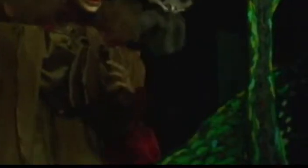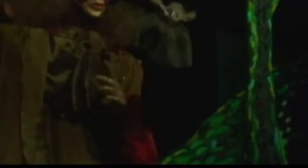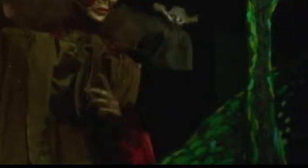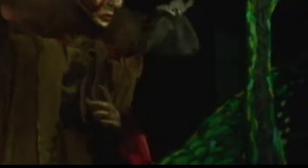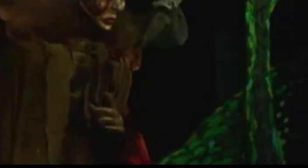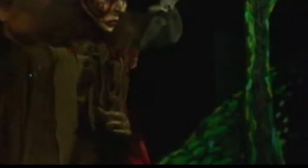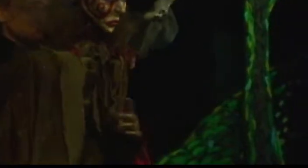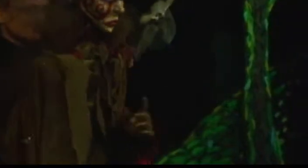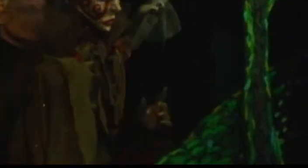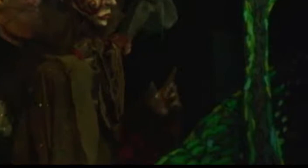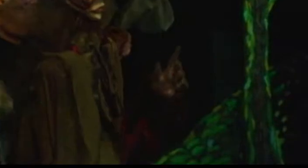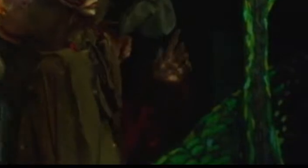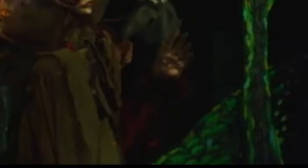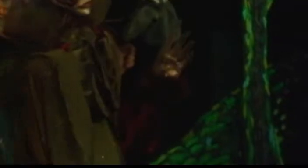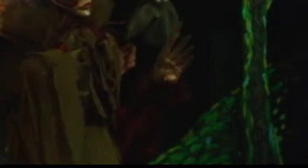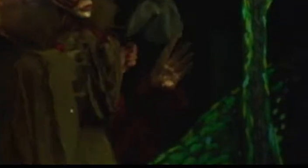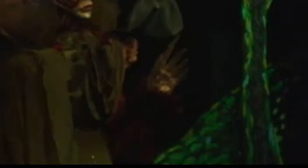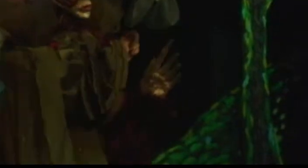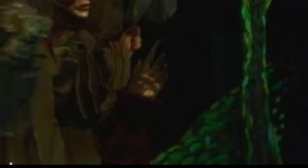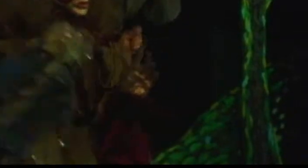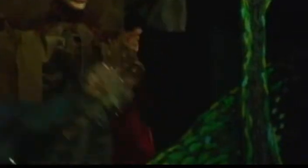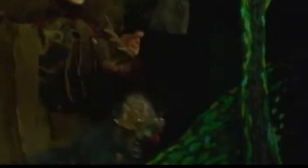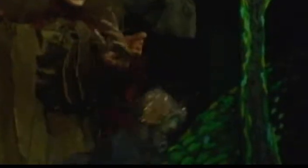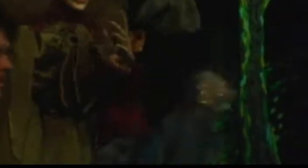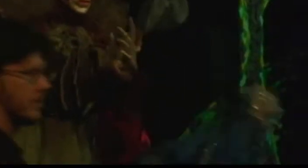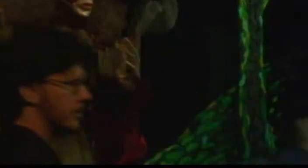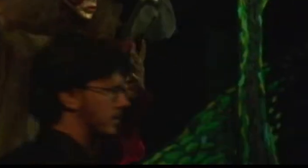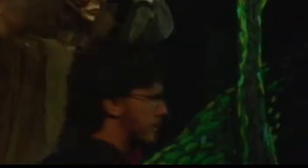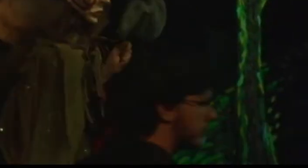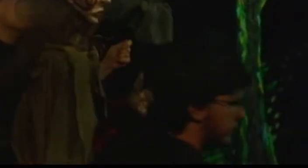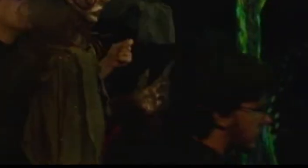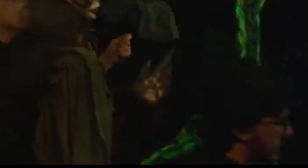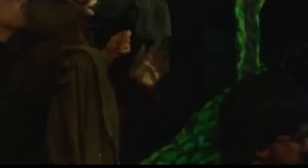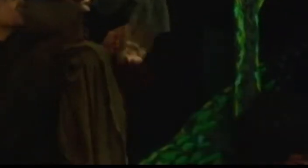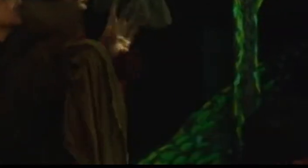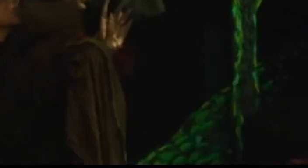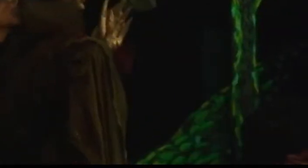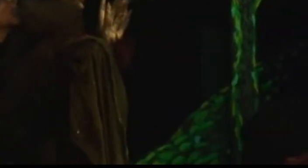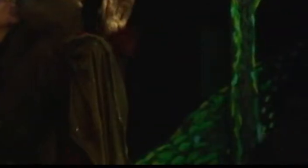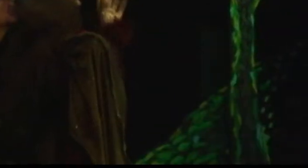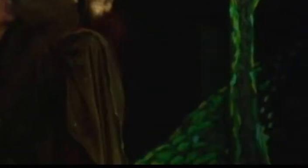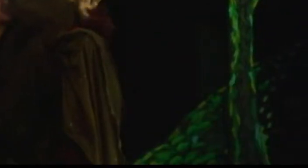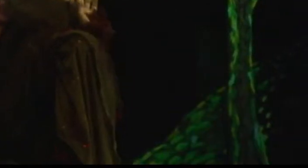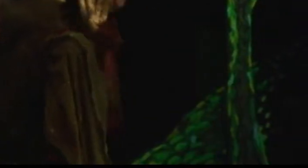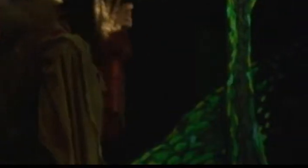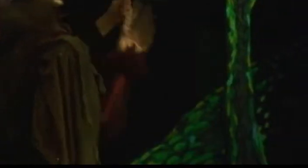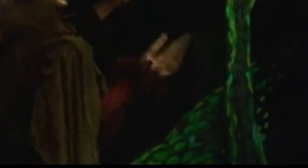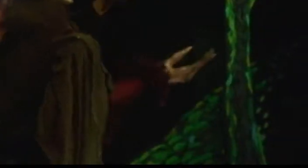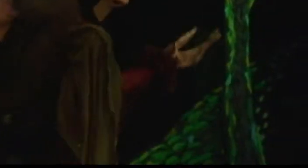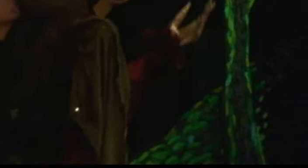First Fairy: [Singing] You spotted snakes with double tongue, Thorny hedgehogs, be not seen;